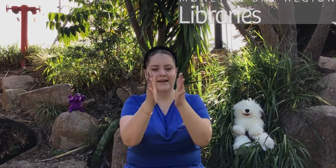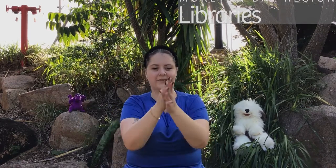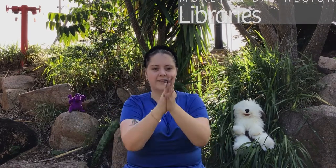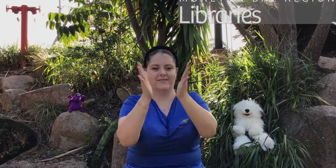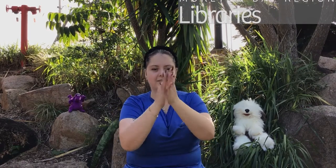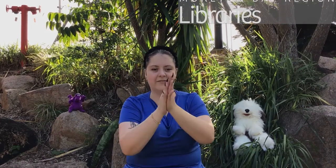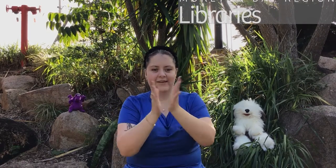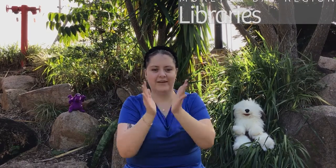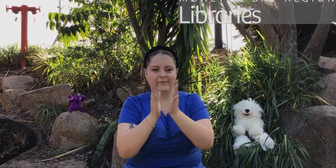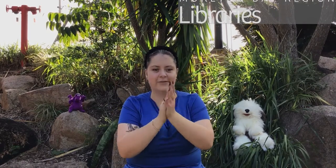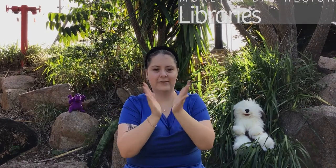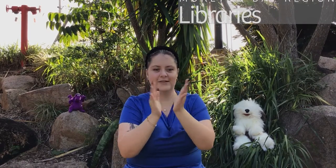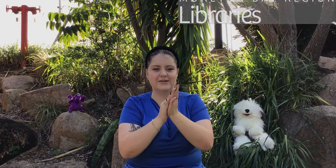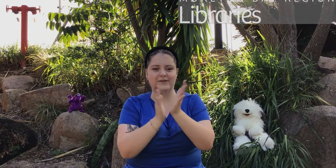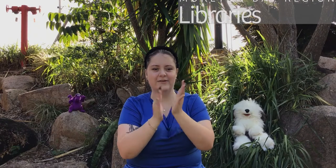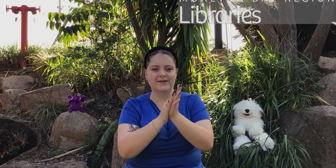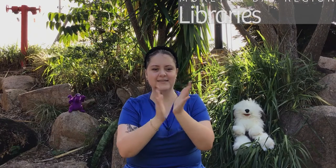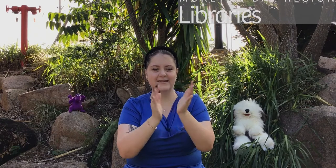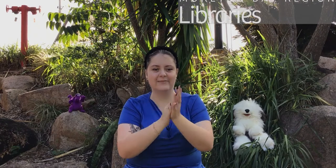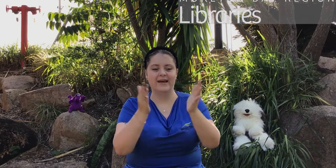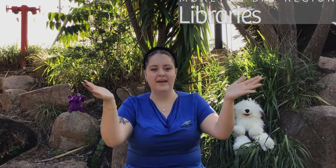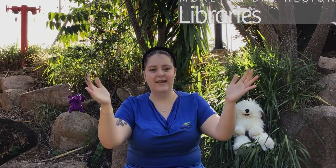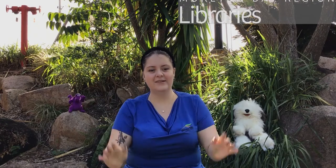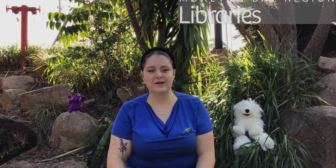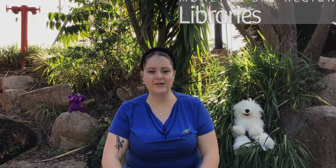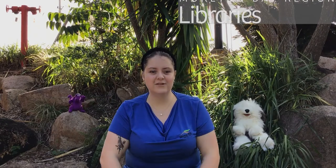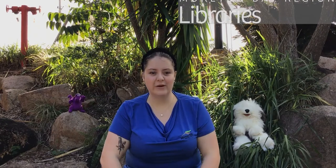everyone! Give yourselves a round of applause, you're awesome thank you so much for joining